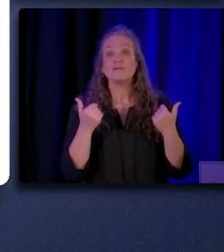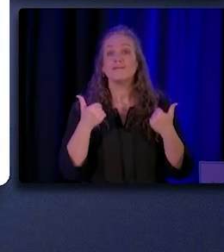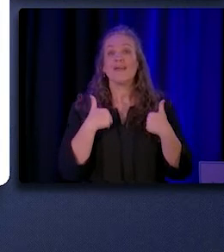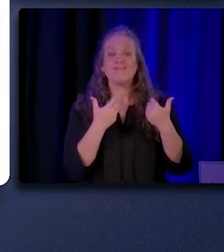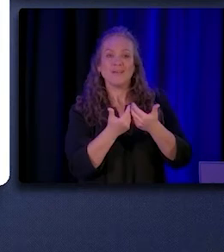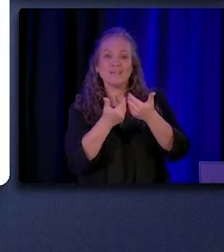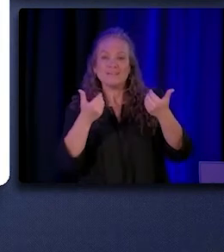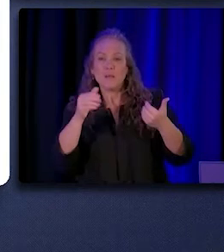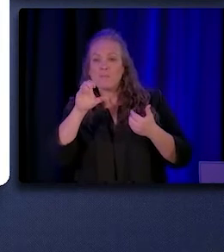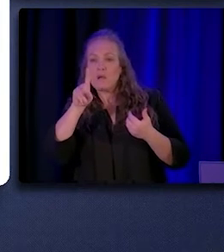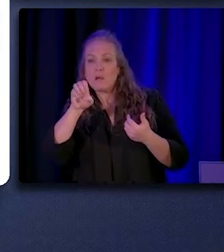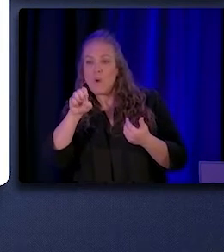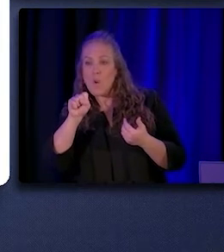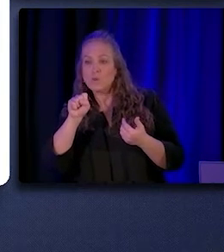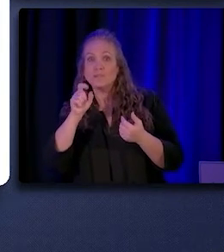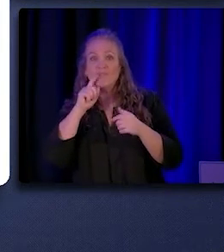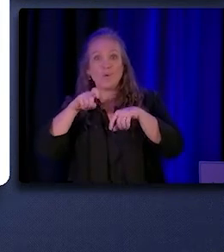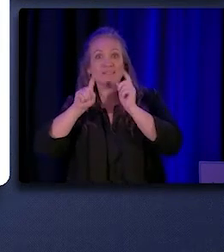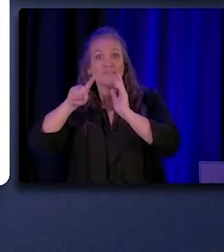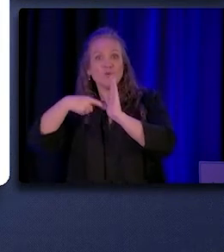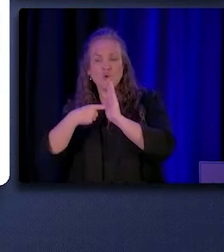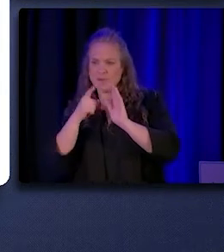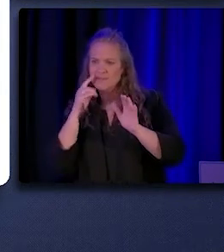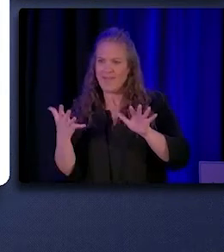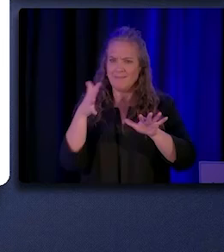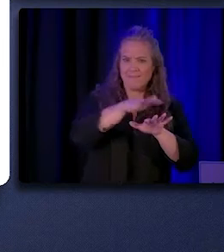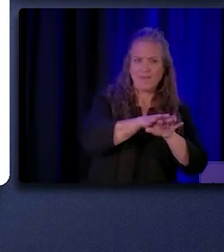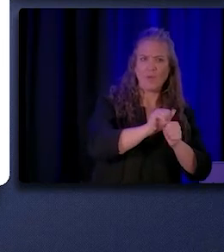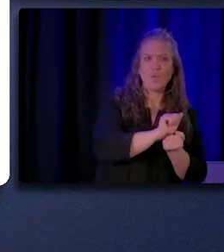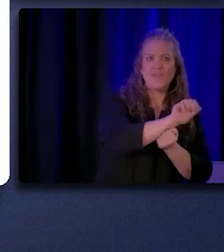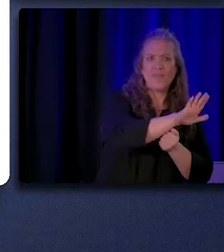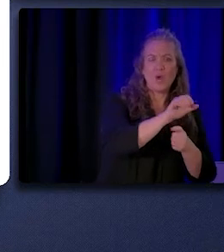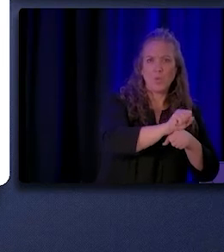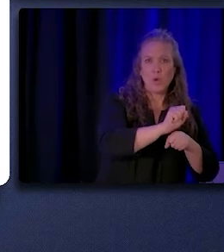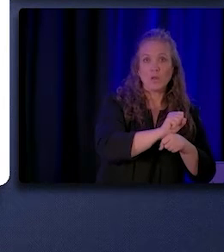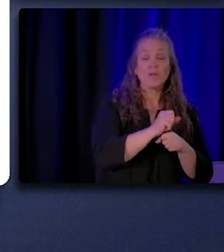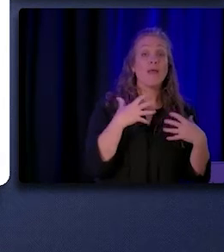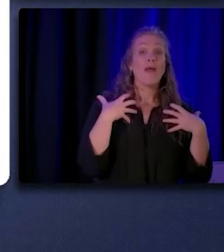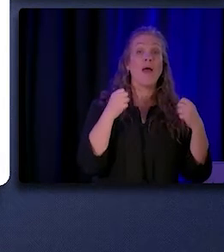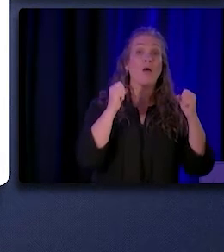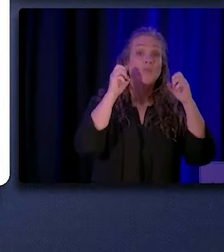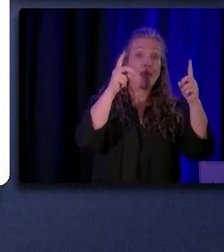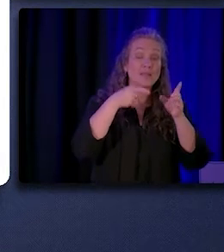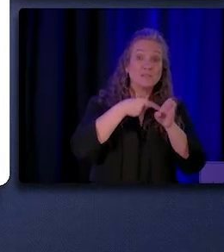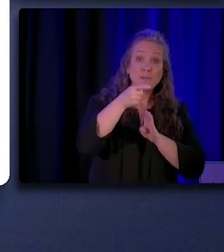that can overlap with CHW/P work, such as health education specialists and mental health counselors.